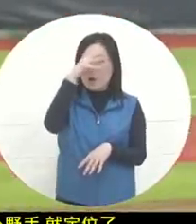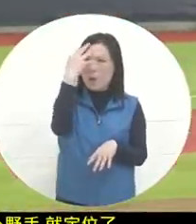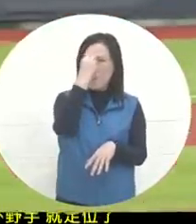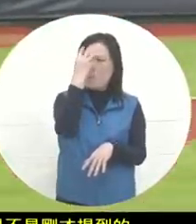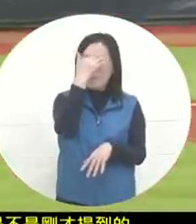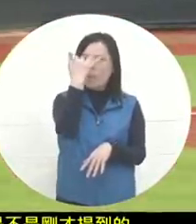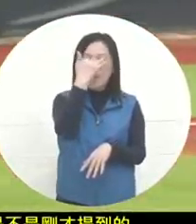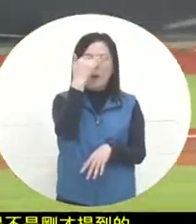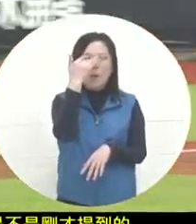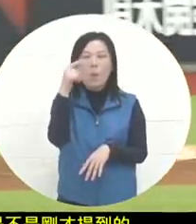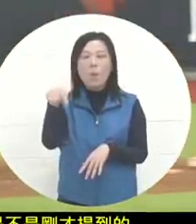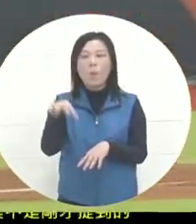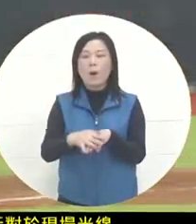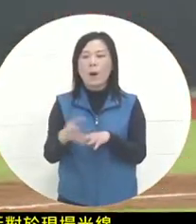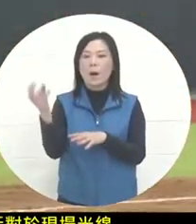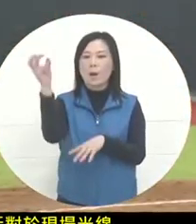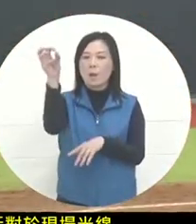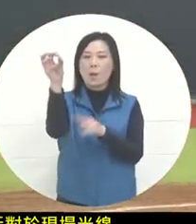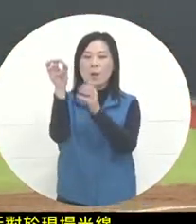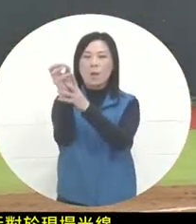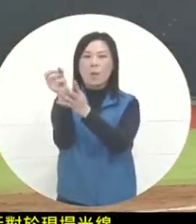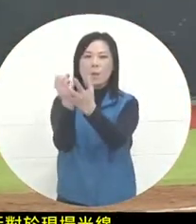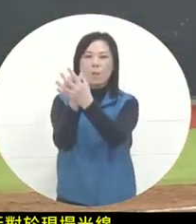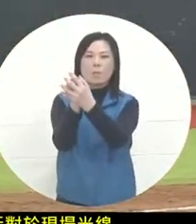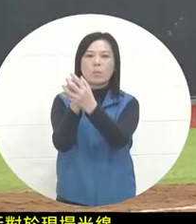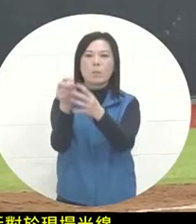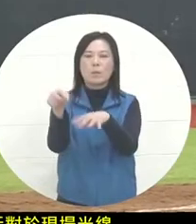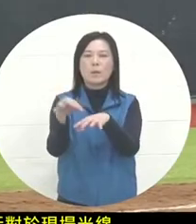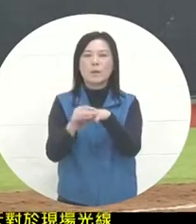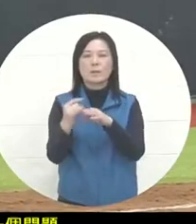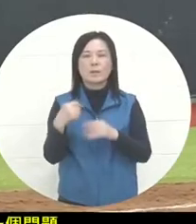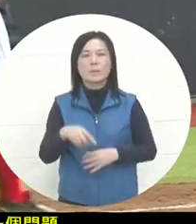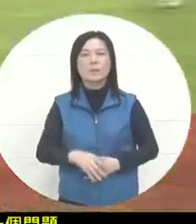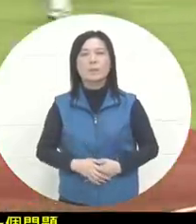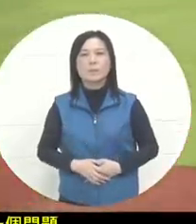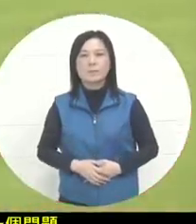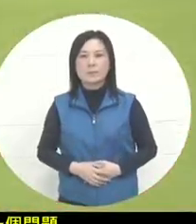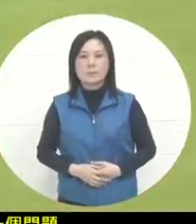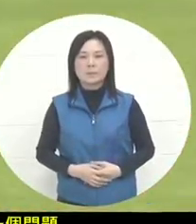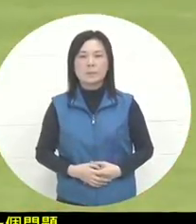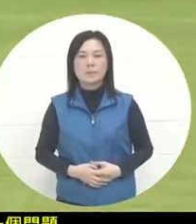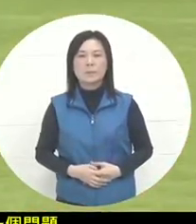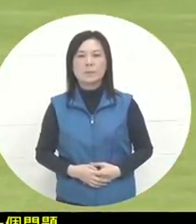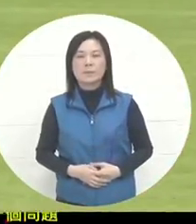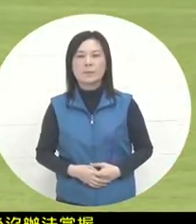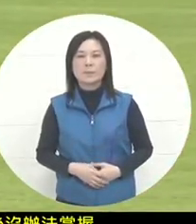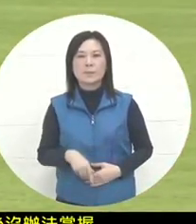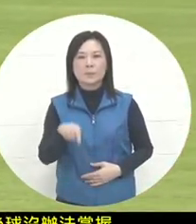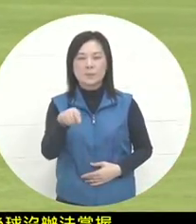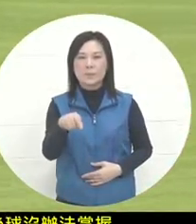In the end, there is no way to grasp the ball and land it. Behind the scenes , this mistake